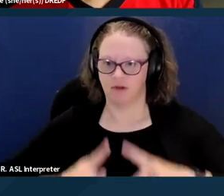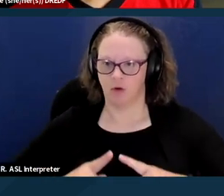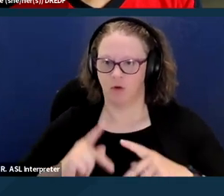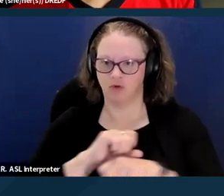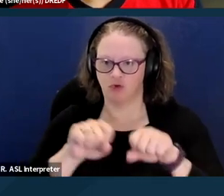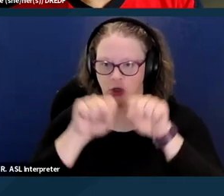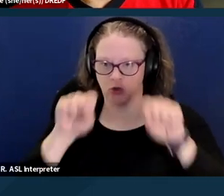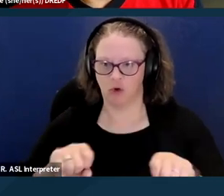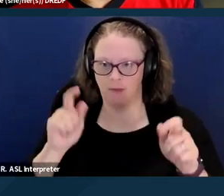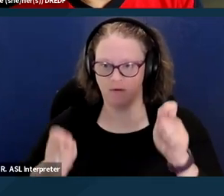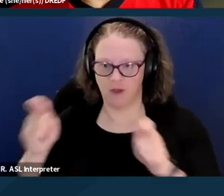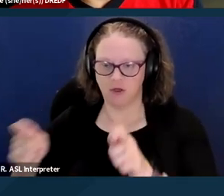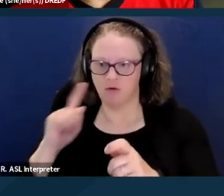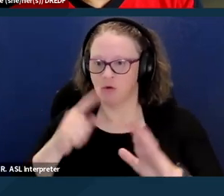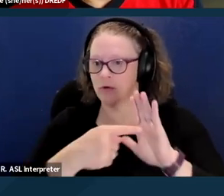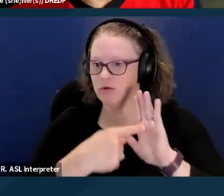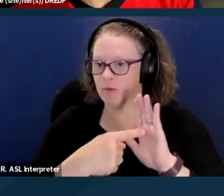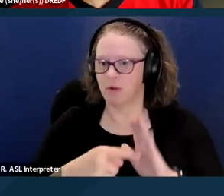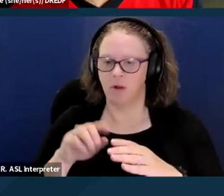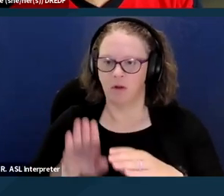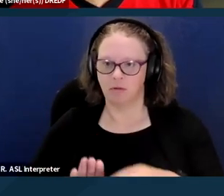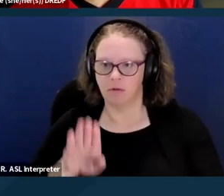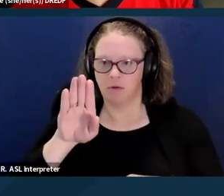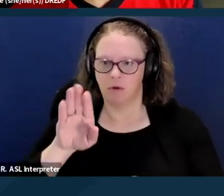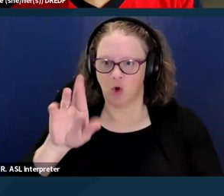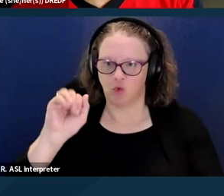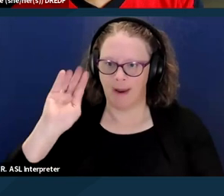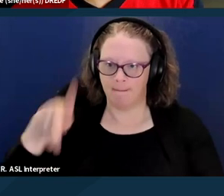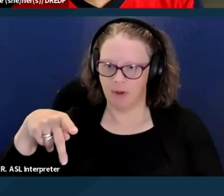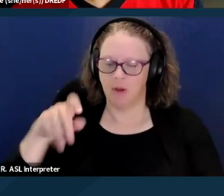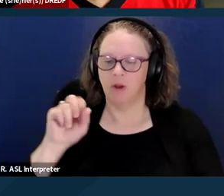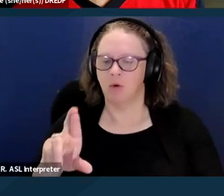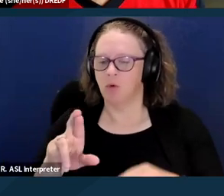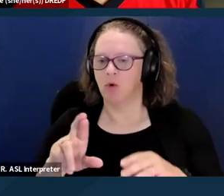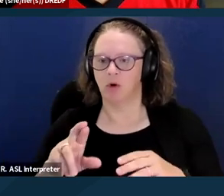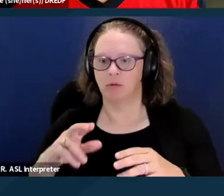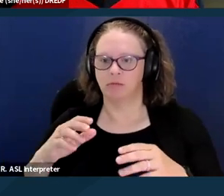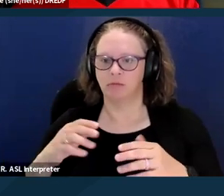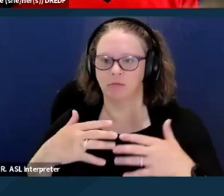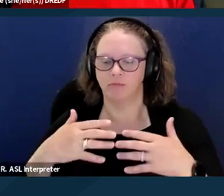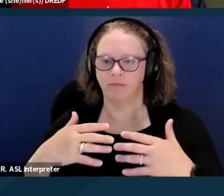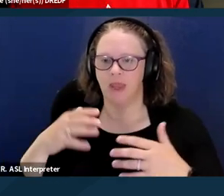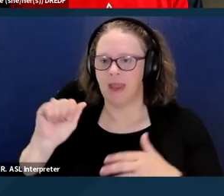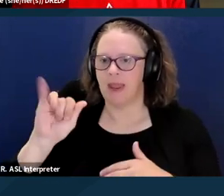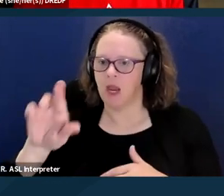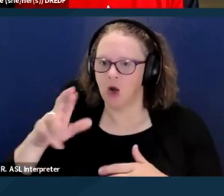or air filtration in the apartment or home for a child or adult with asthma. And as you can see, this is a really